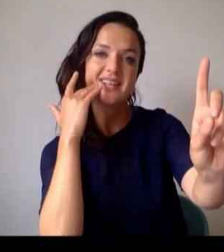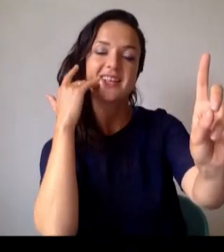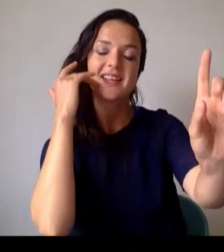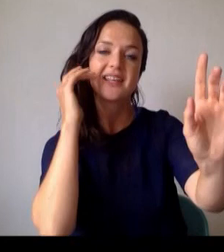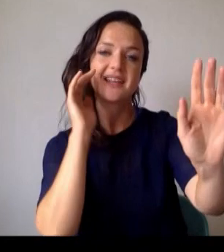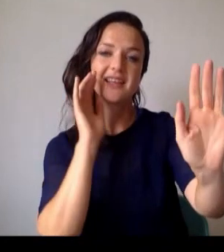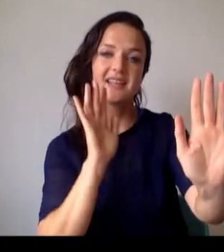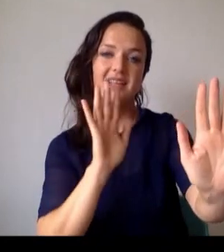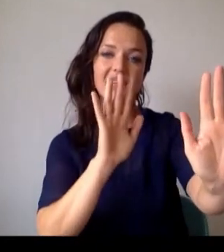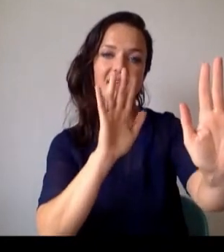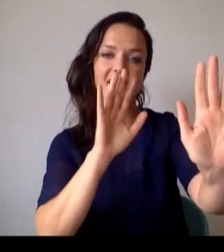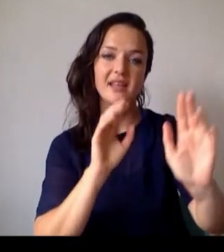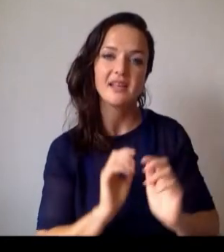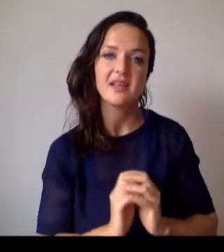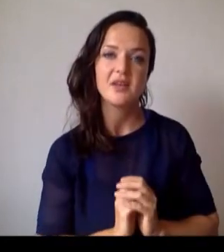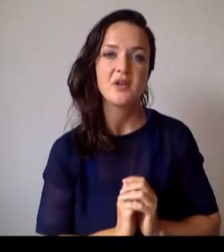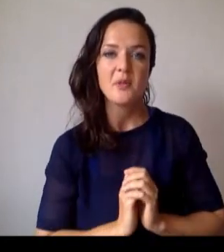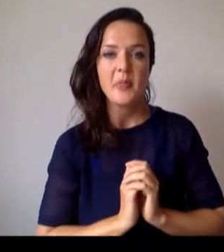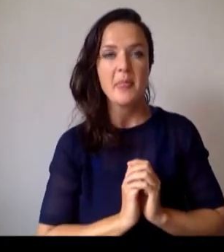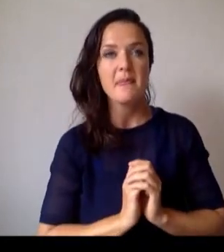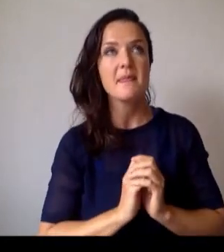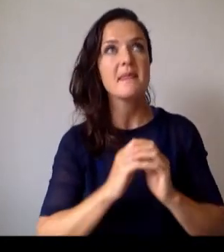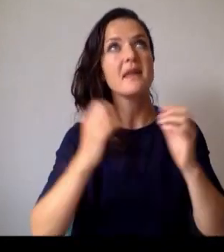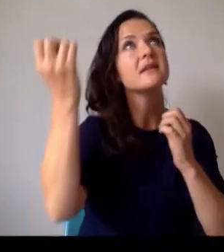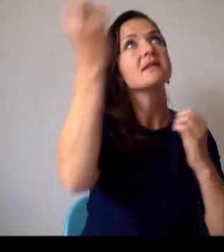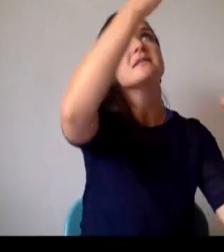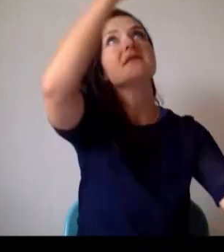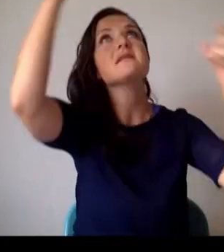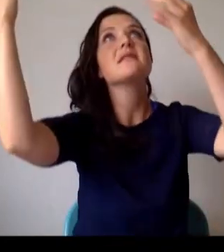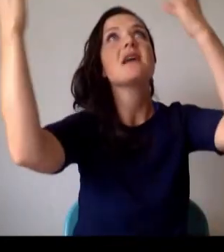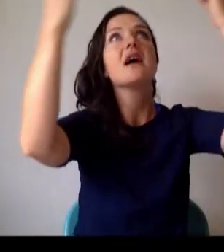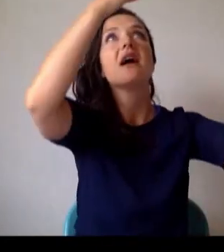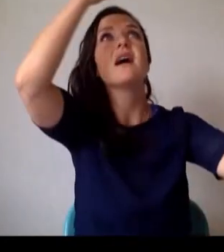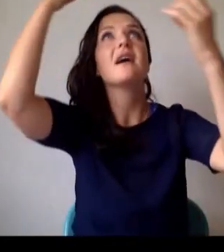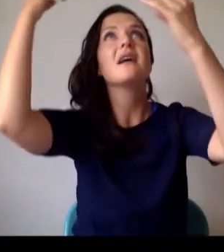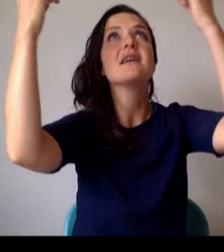Underneath the stars you met me